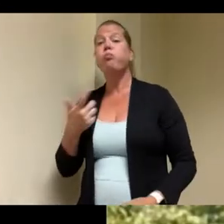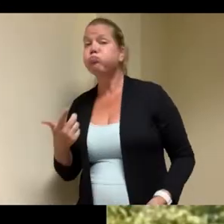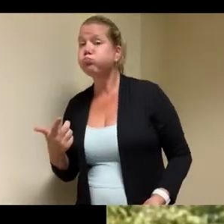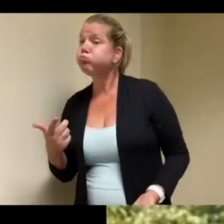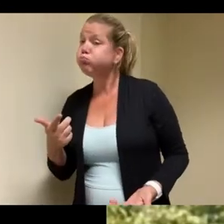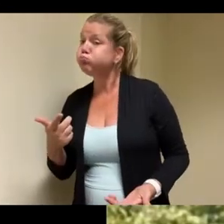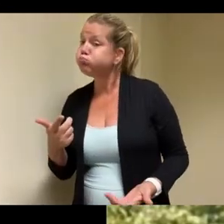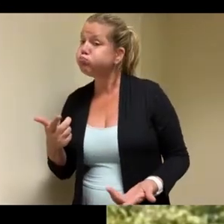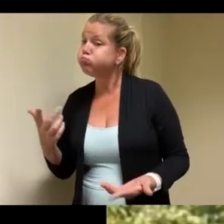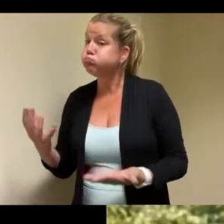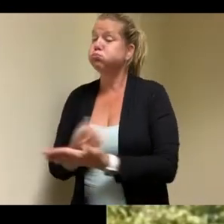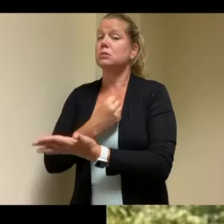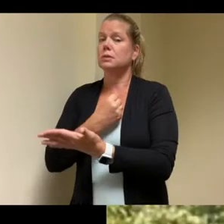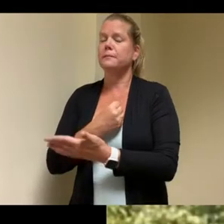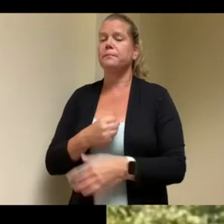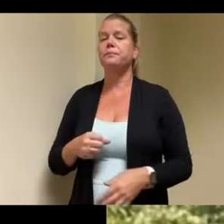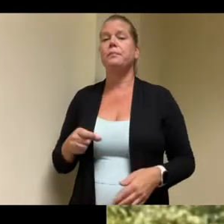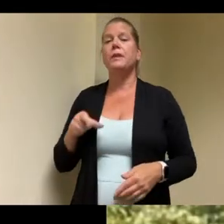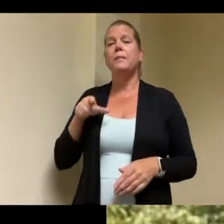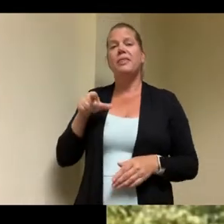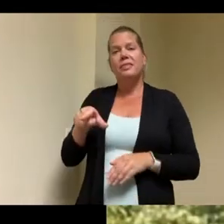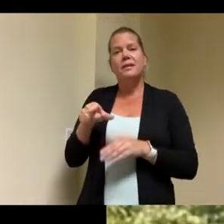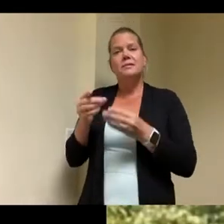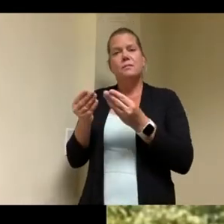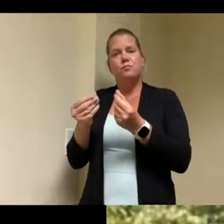came about it was a property that was on the market